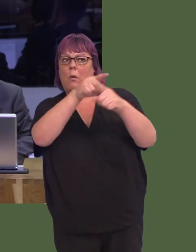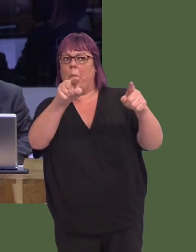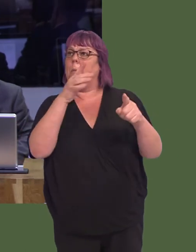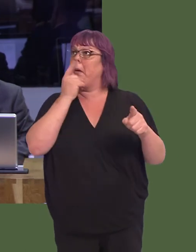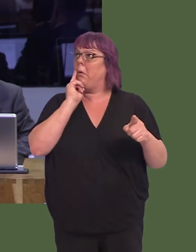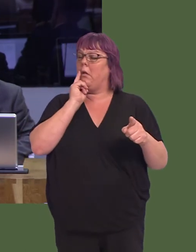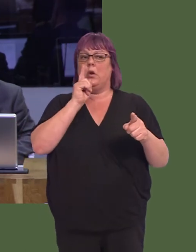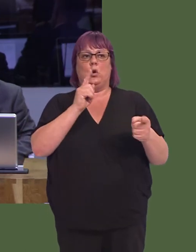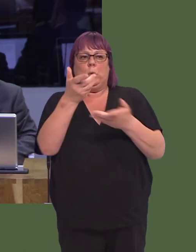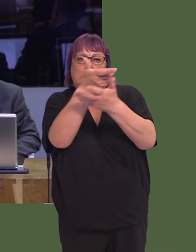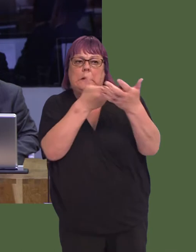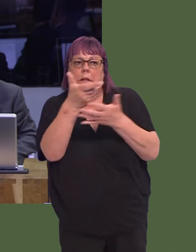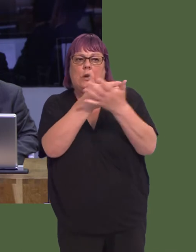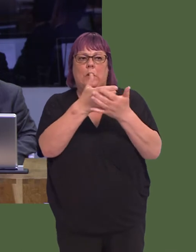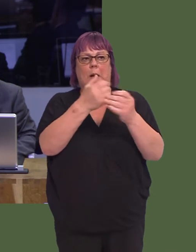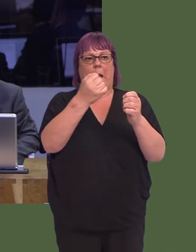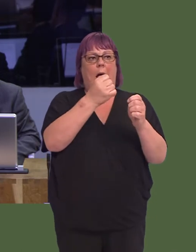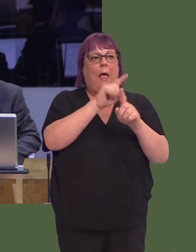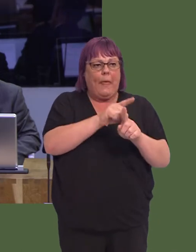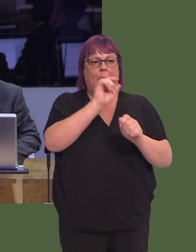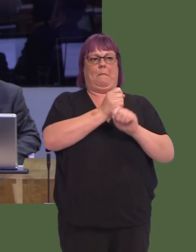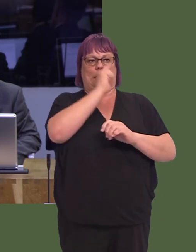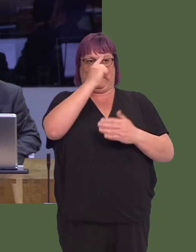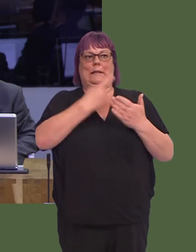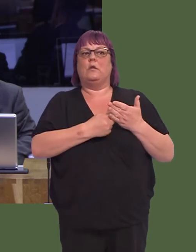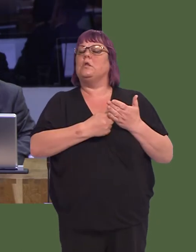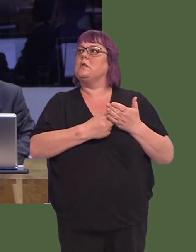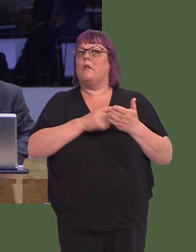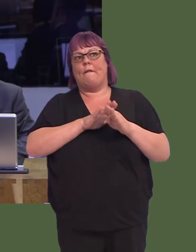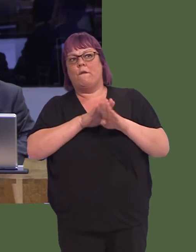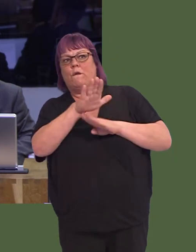then take some decisions in the cold of light of day, with good clinical evidence to date